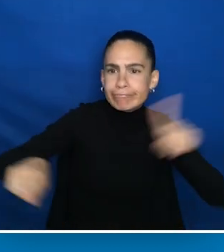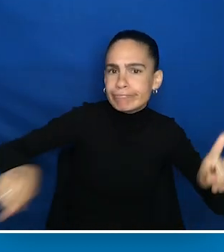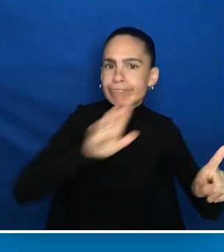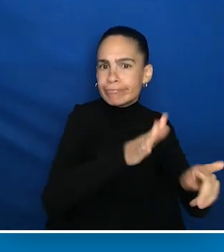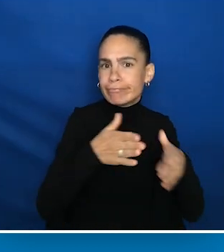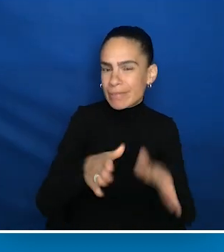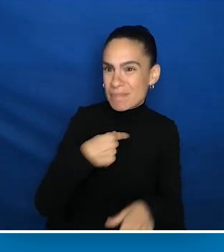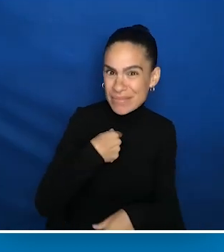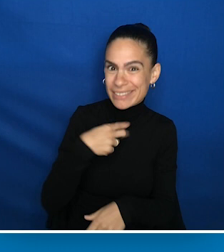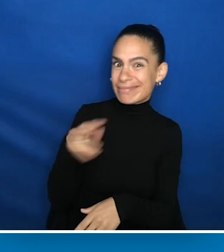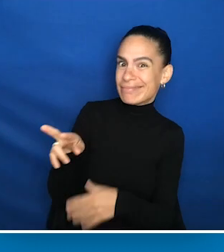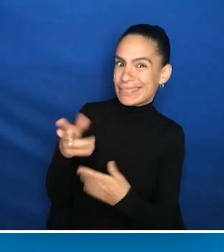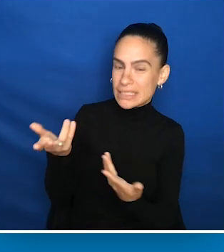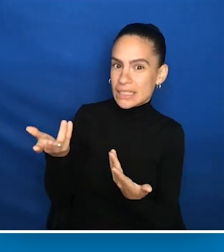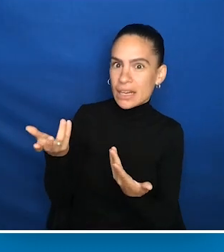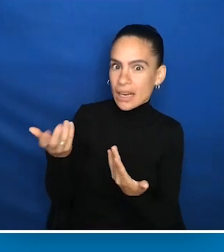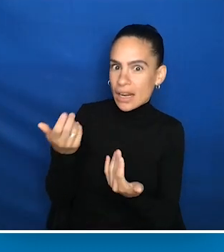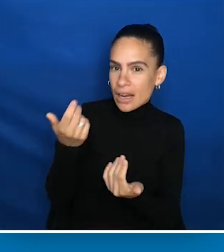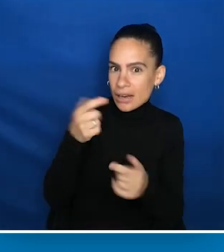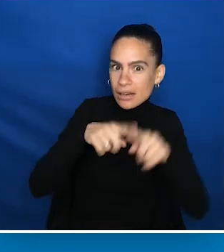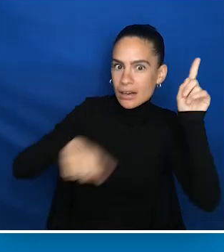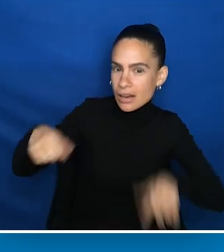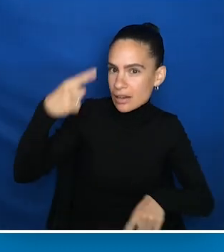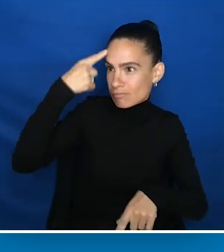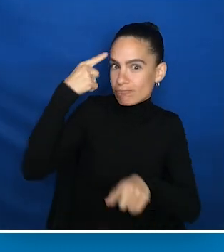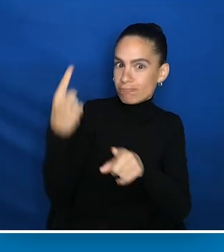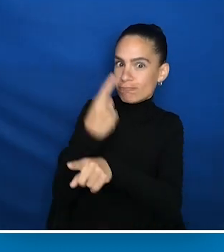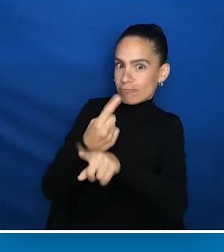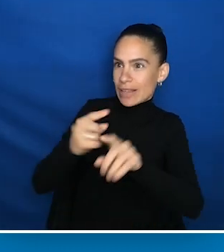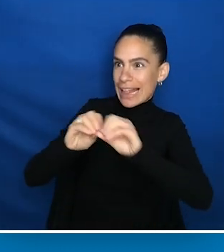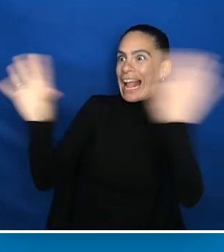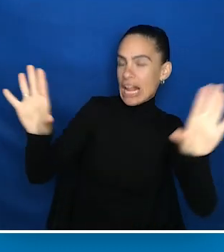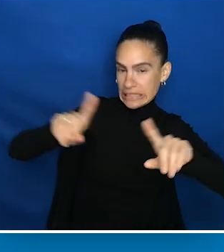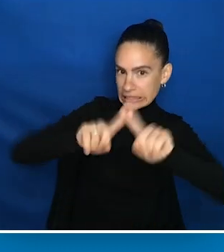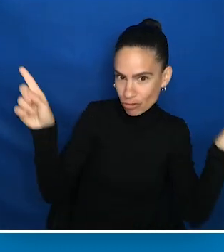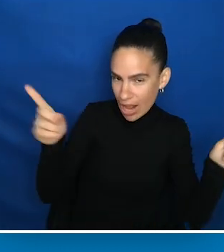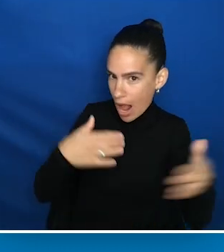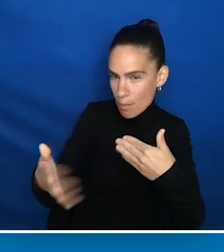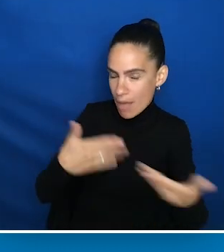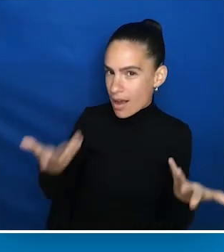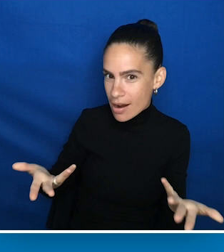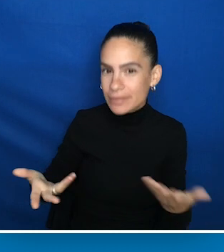I'm thinking, yeah. And everybody goes into their mind in their own way, too. And a couple of days later, I'm sitting in a pub